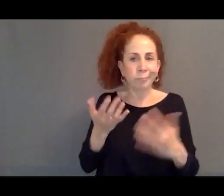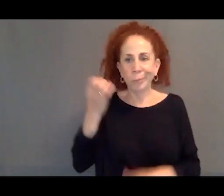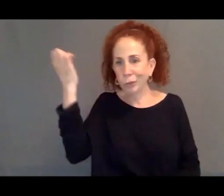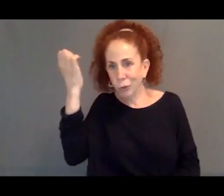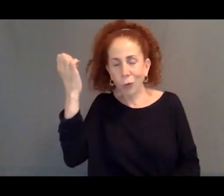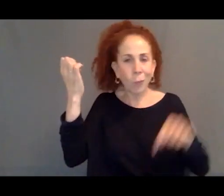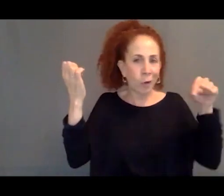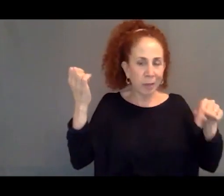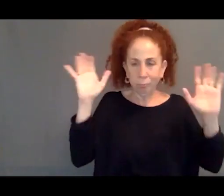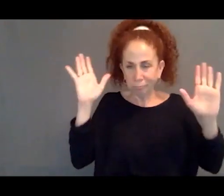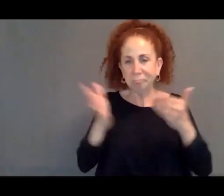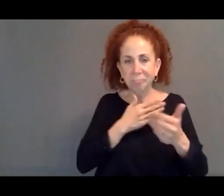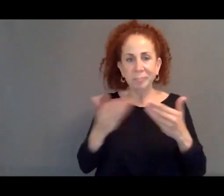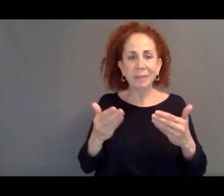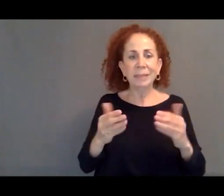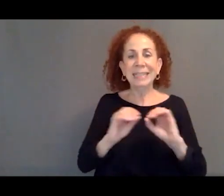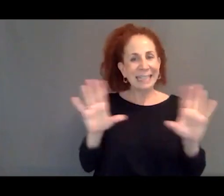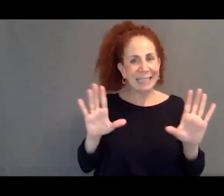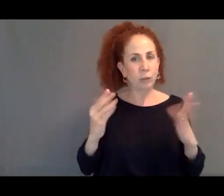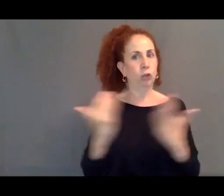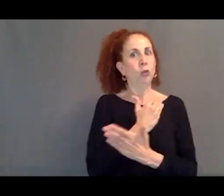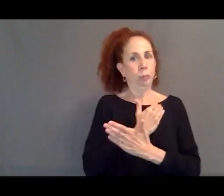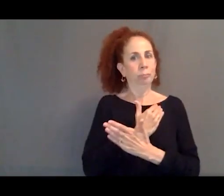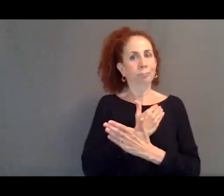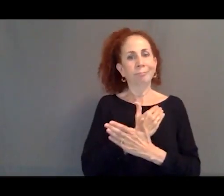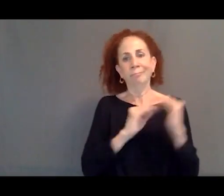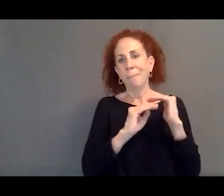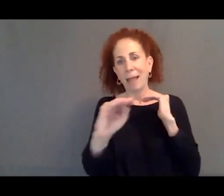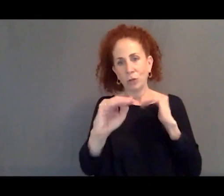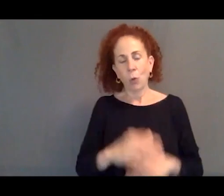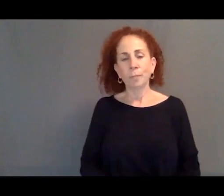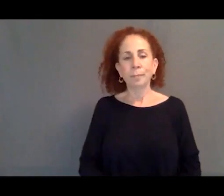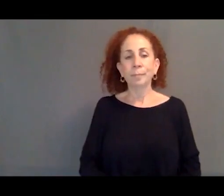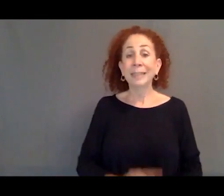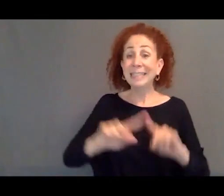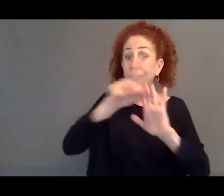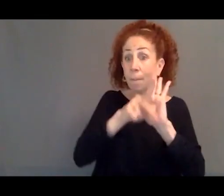or the United States, it's clear we're at a kind of new plateau. These different policies to keep people at a distance